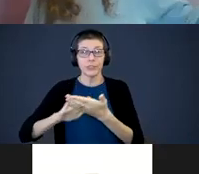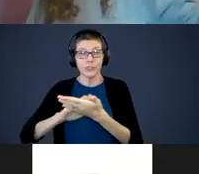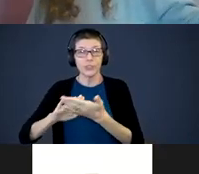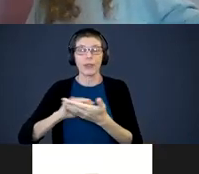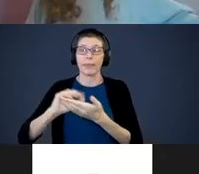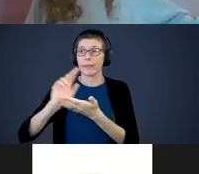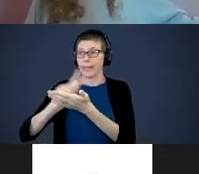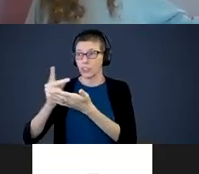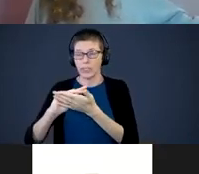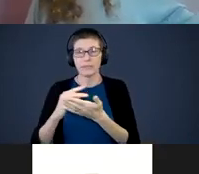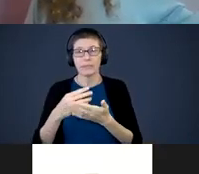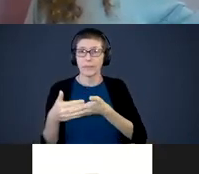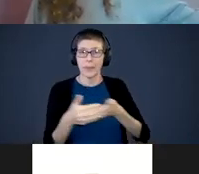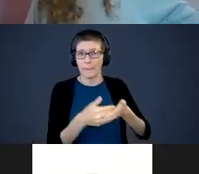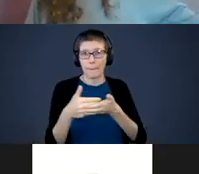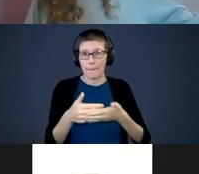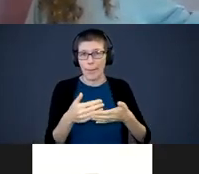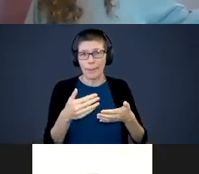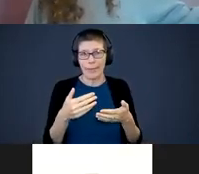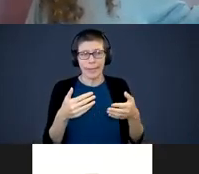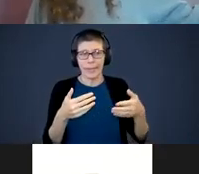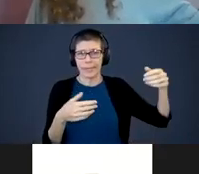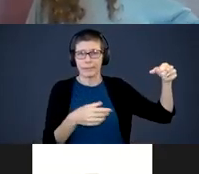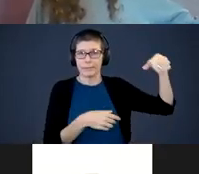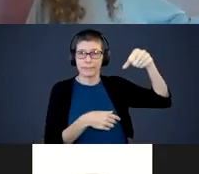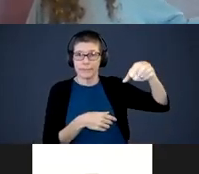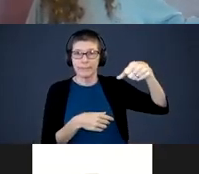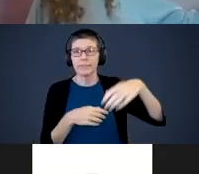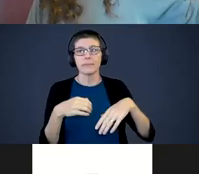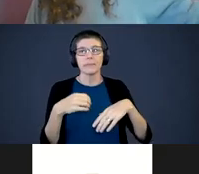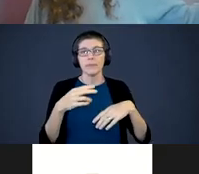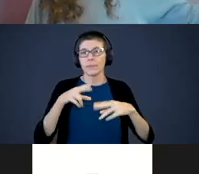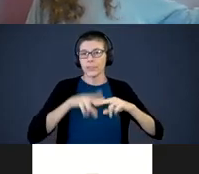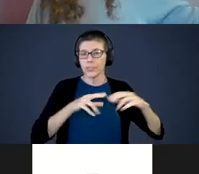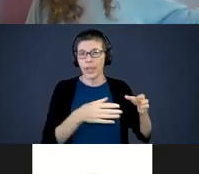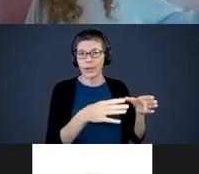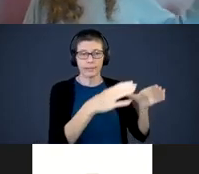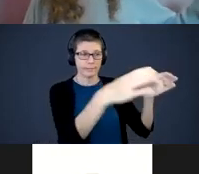bring the baby in a carrier, in a highchair; somewhere they are close to you so you